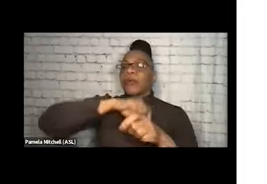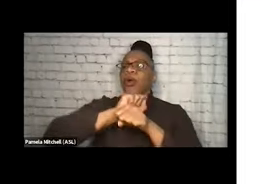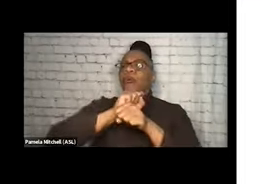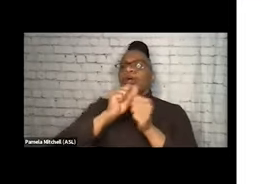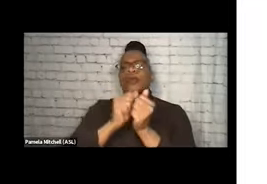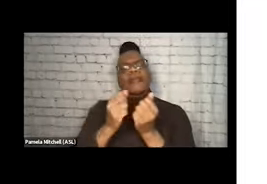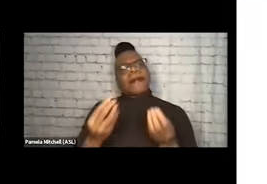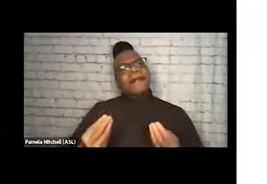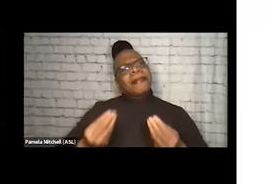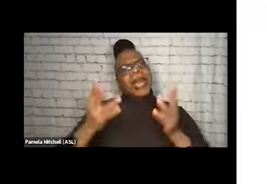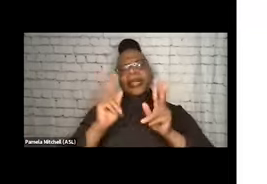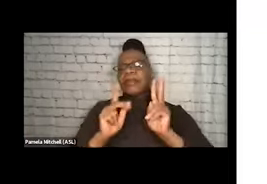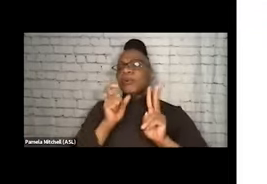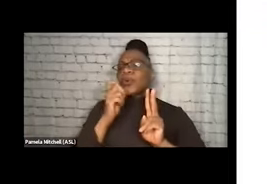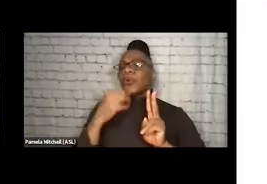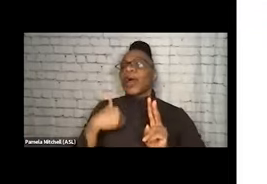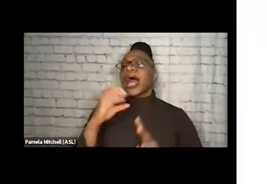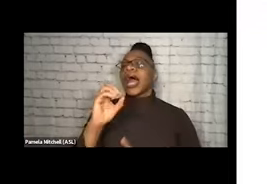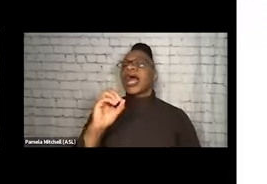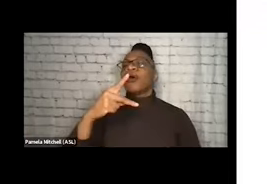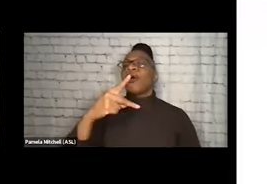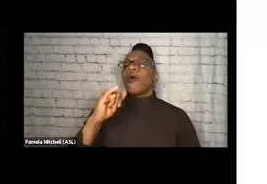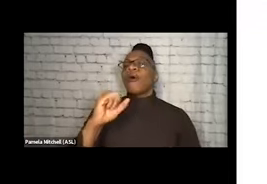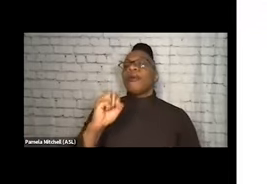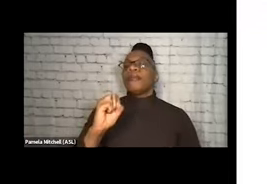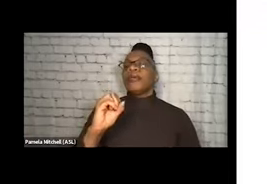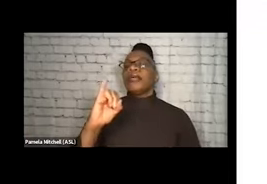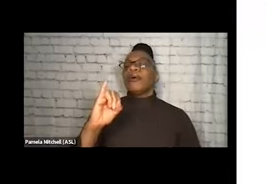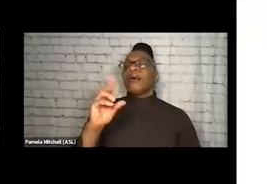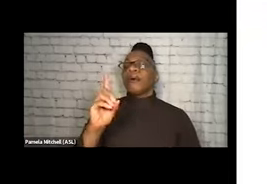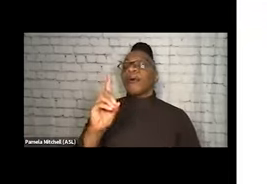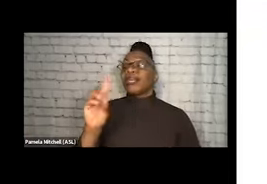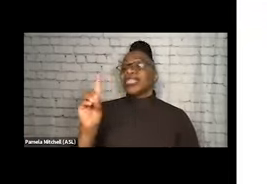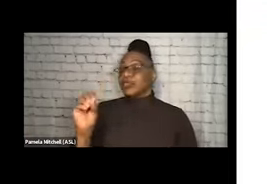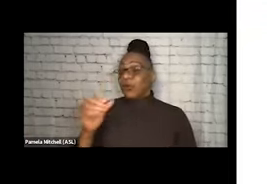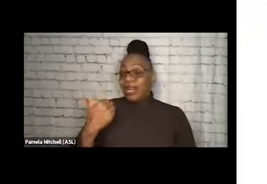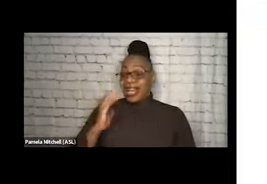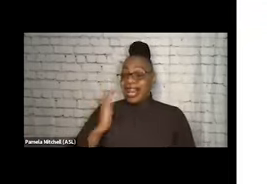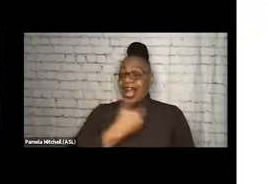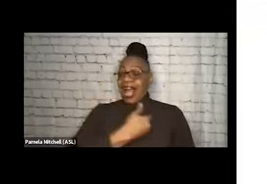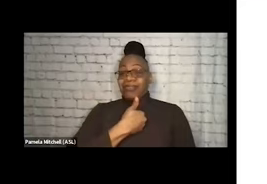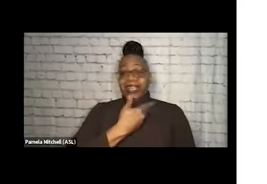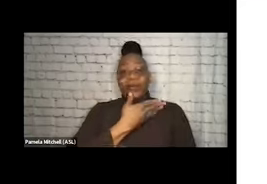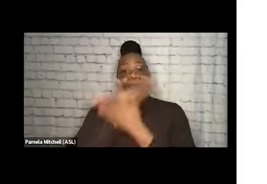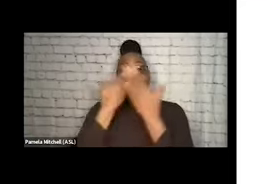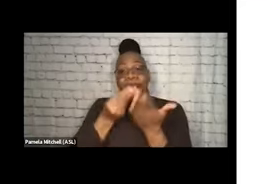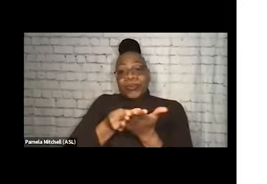who had opioid use disorder, and we didn't have funding ourselves to do syringe exchange, to do Narcan distribution,